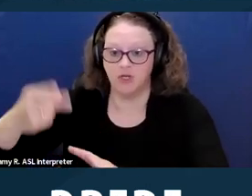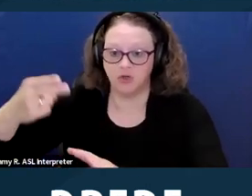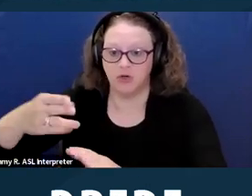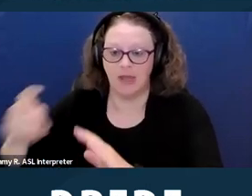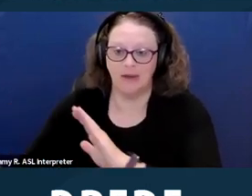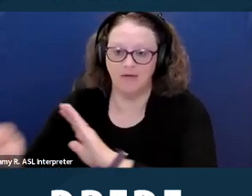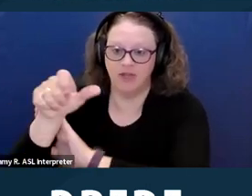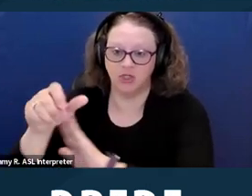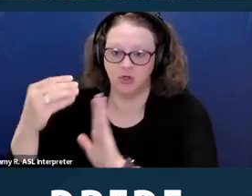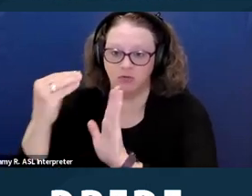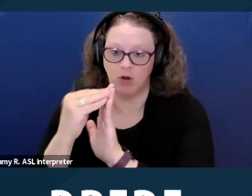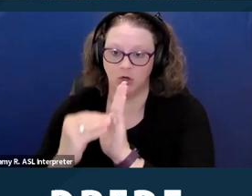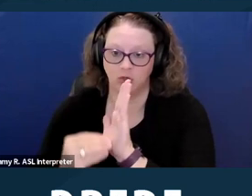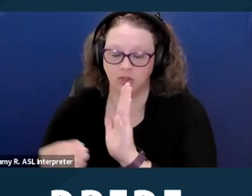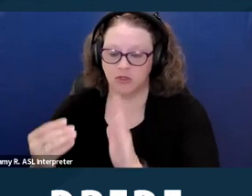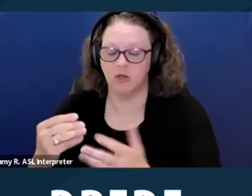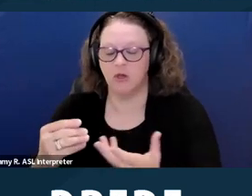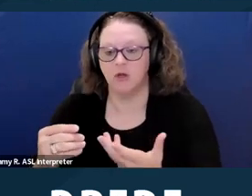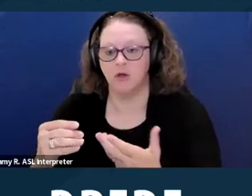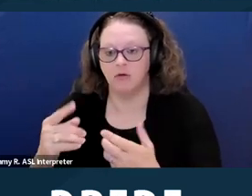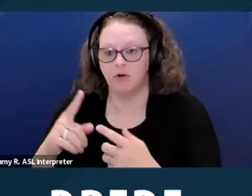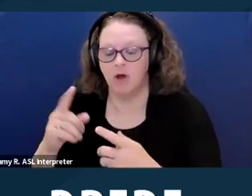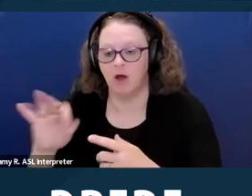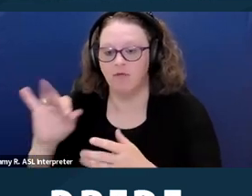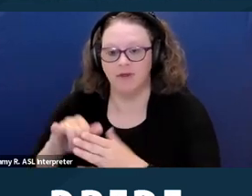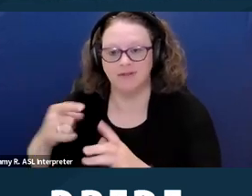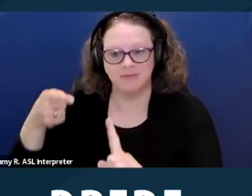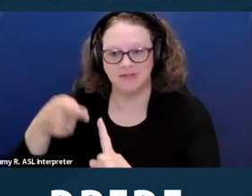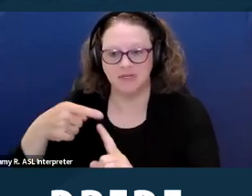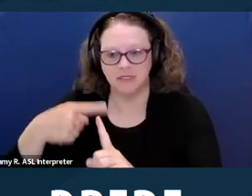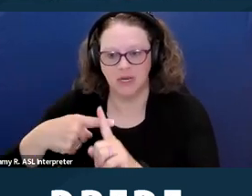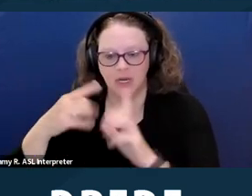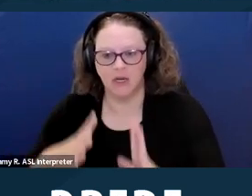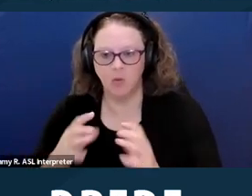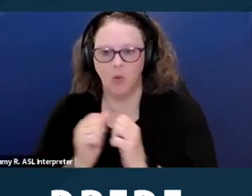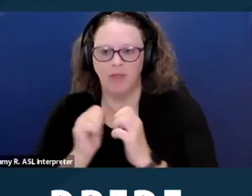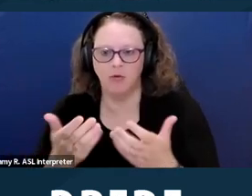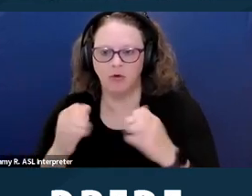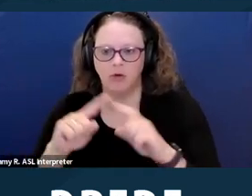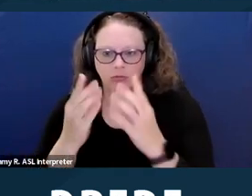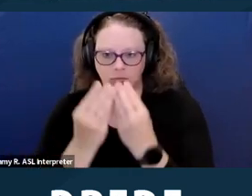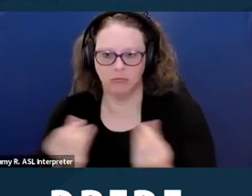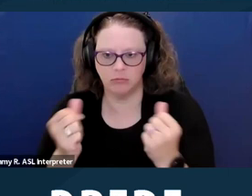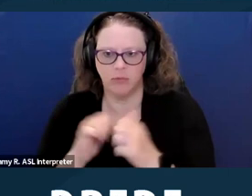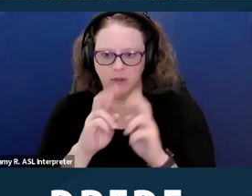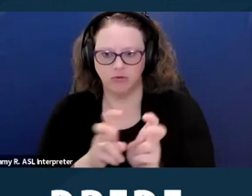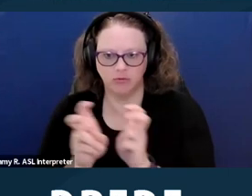that prospective tenant without mitigation. And I'm gonna go into a little bit more detail about that in another slide.